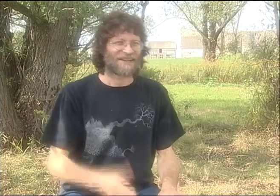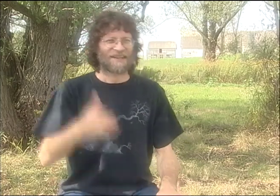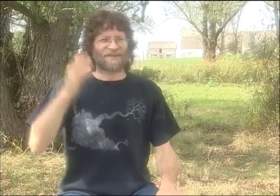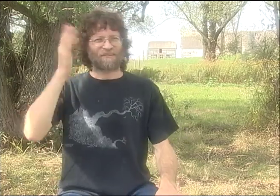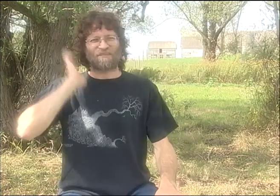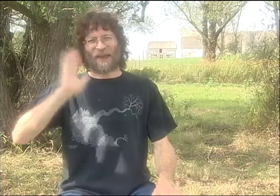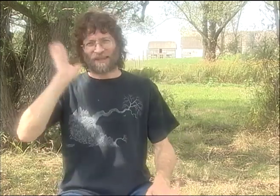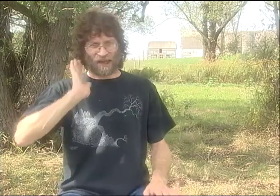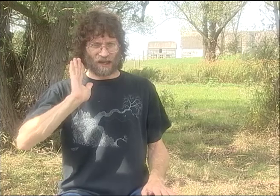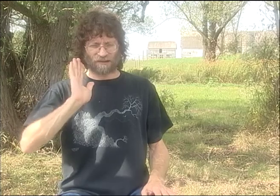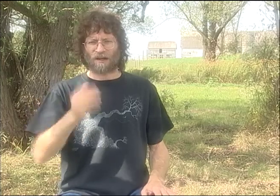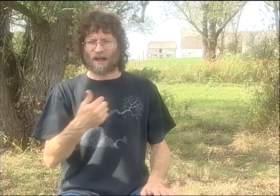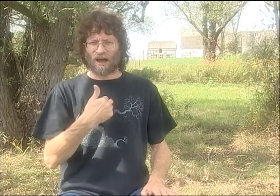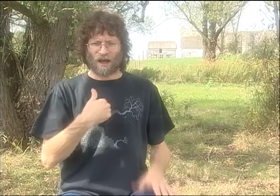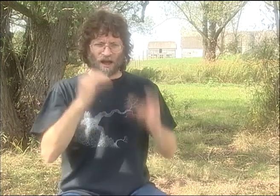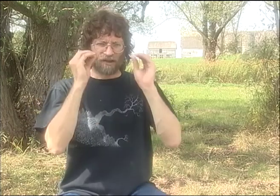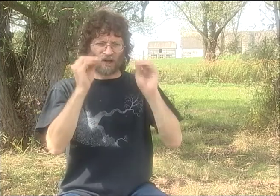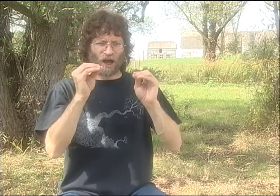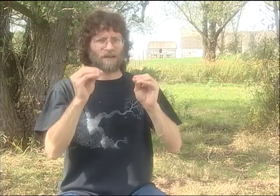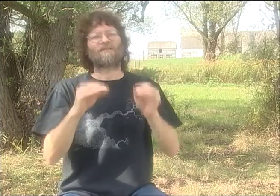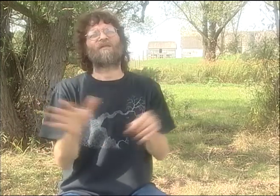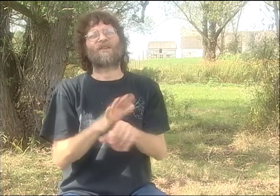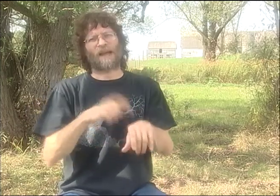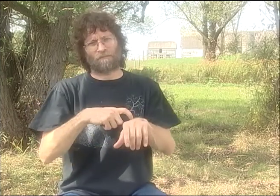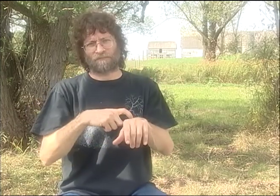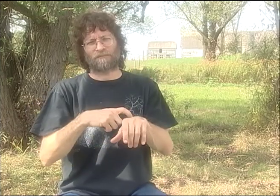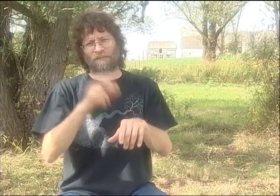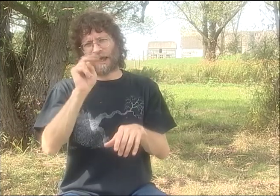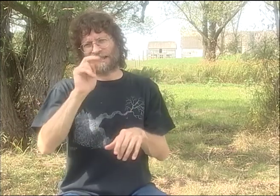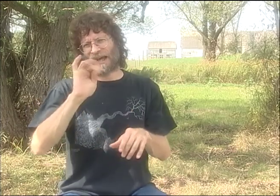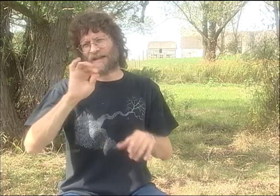DONNA--OH, OK. I SHOULD SAY THIS AGAIN.